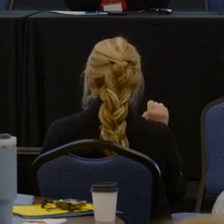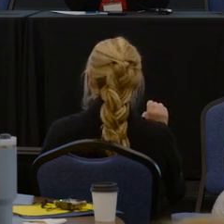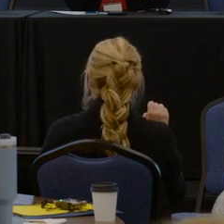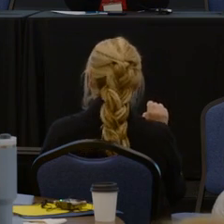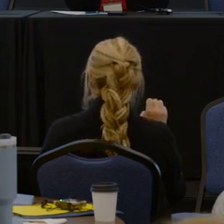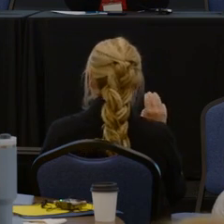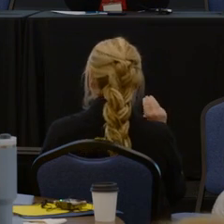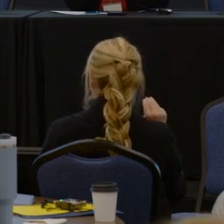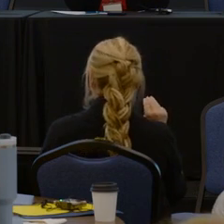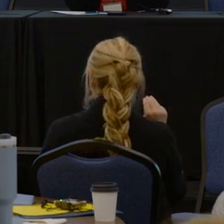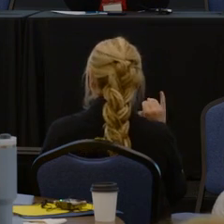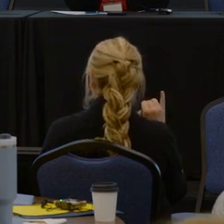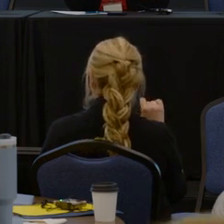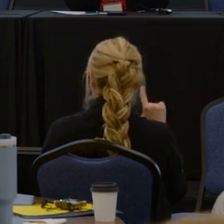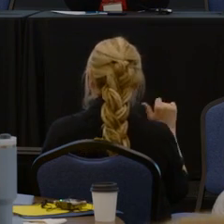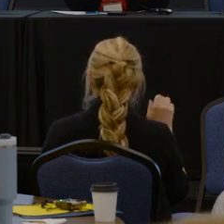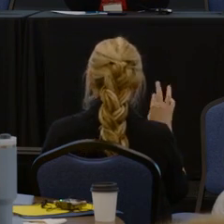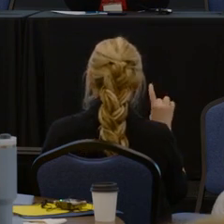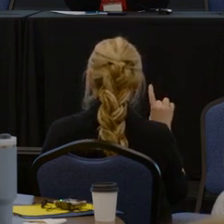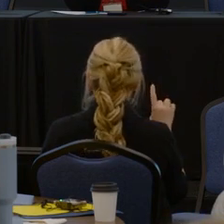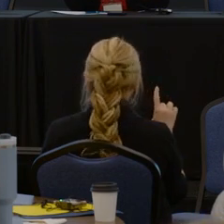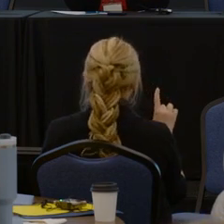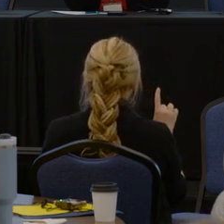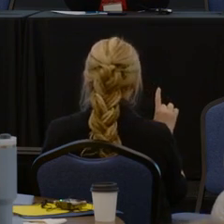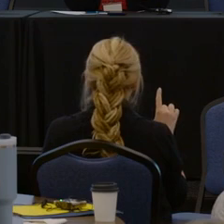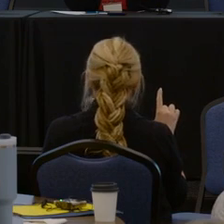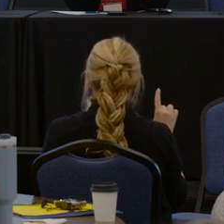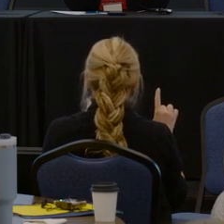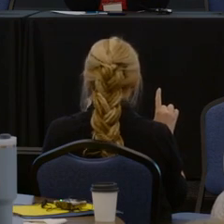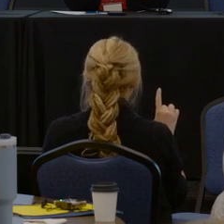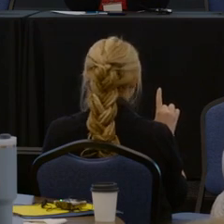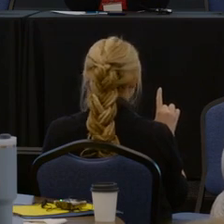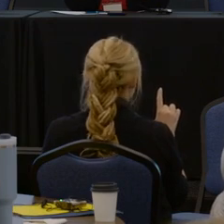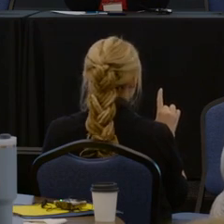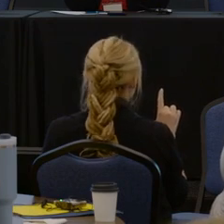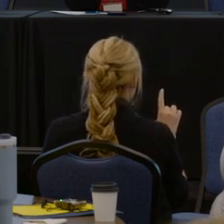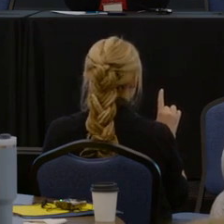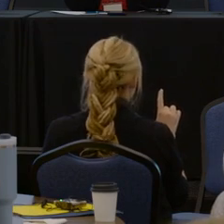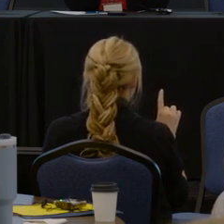Yeah, Millard. I'm going to stay with my French. I'm going to speak French the rest of the meeting.